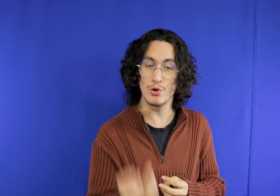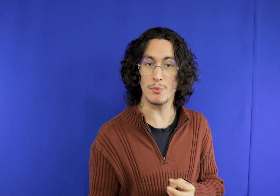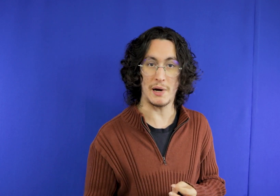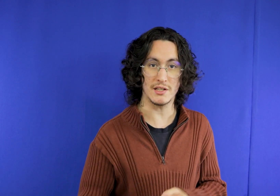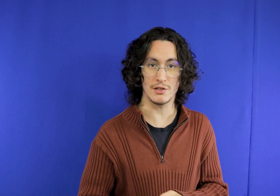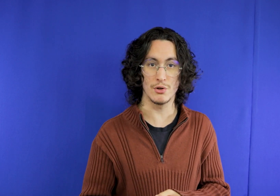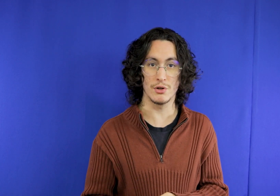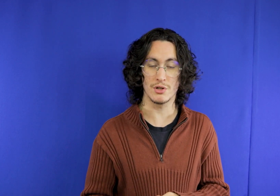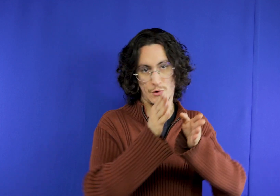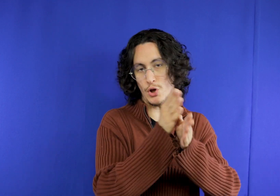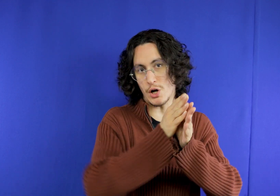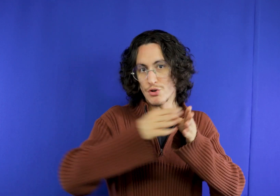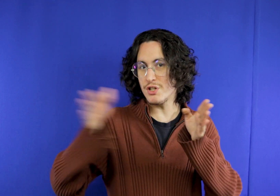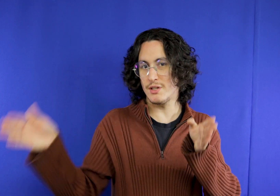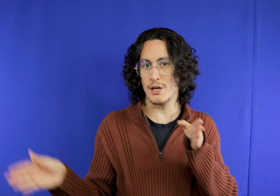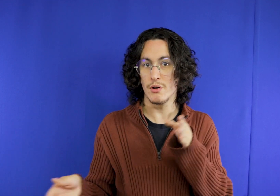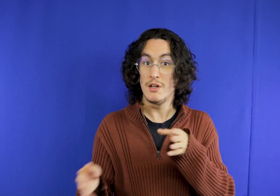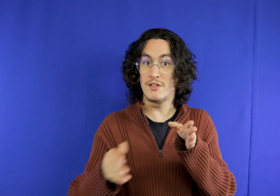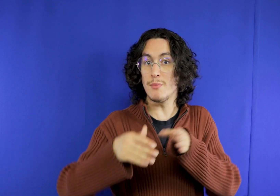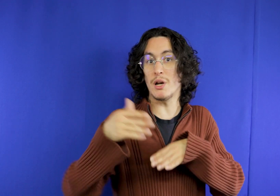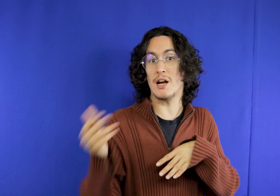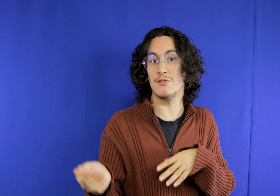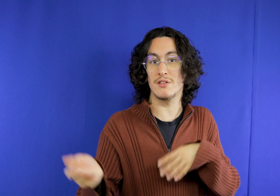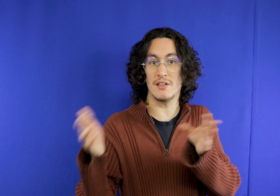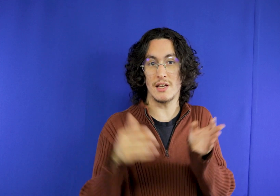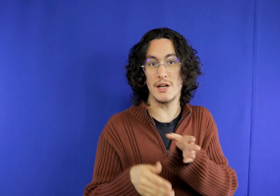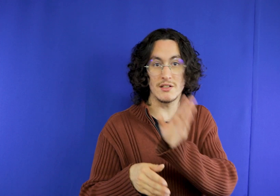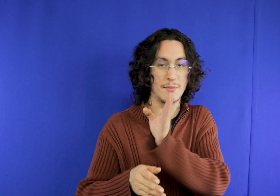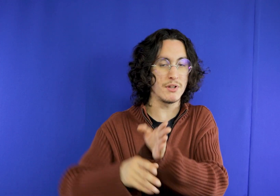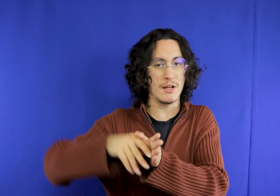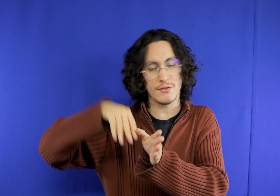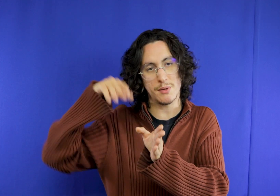c I know a lot of milk in the milk I put all day if by chance you want to go out before then